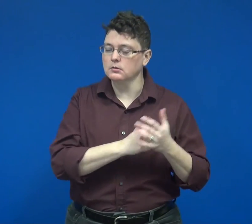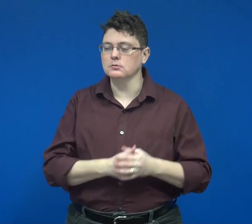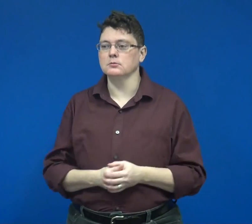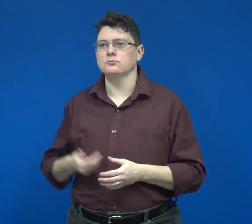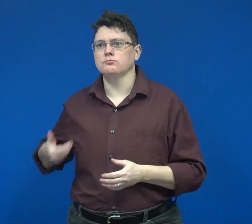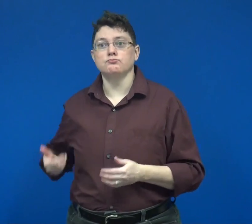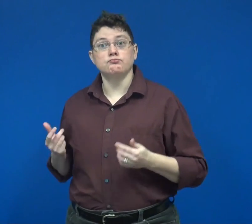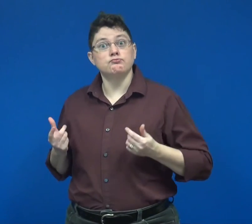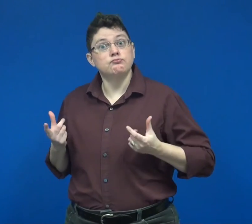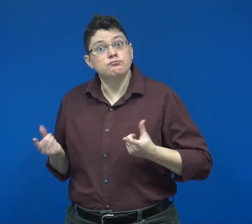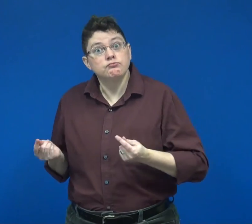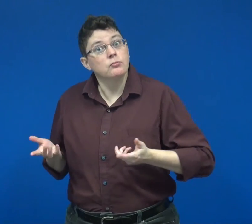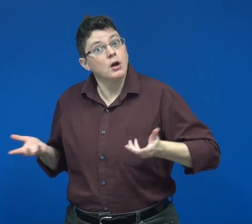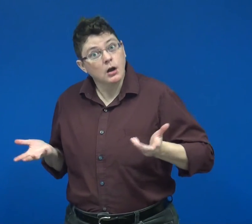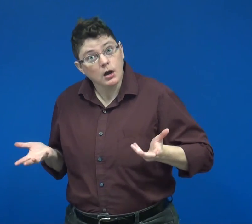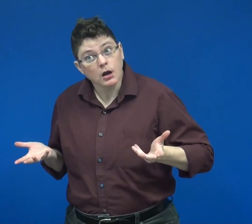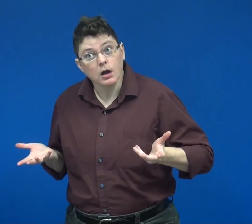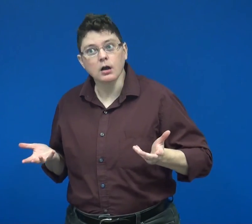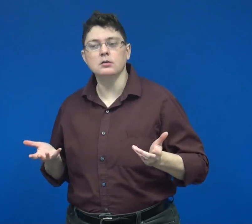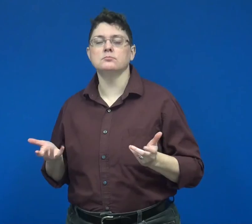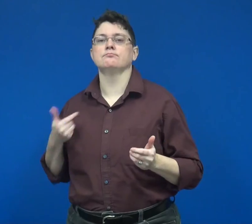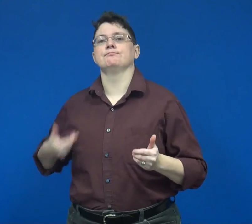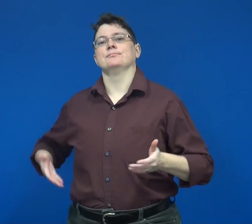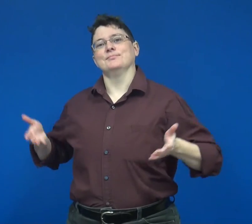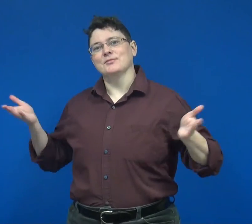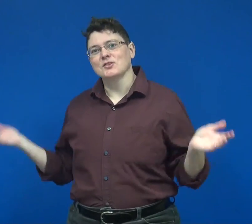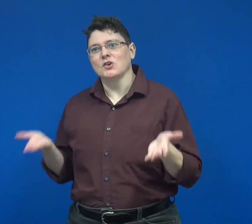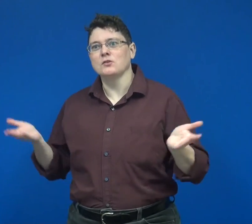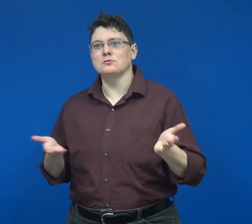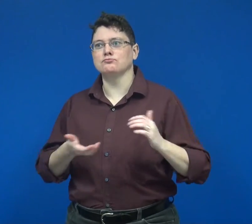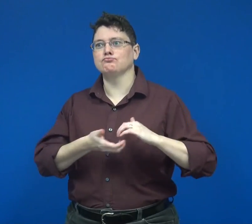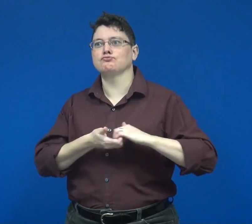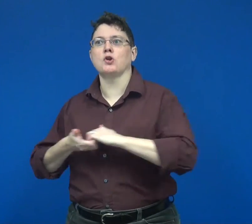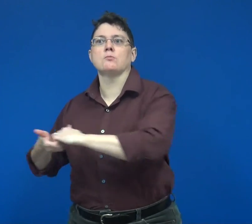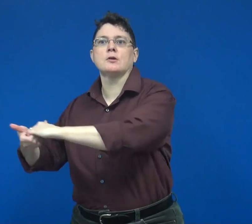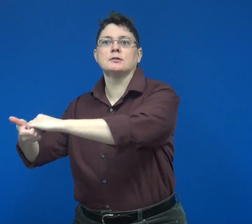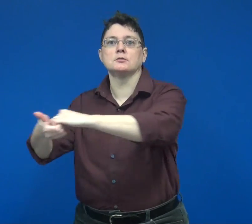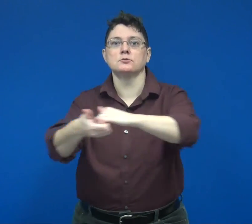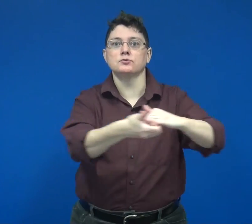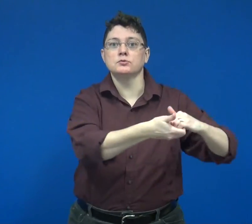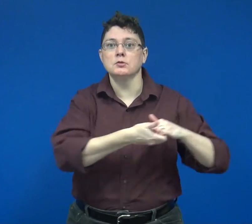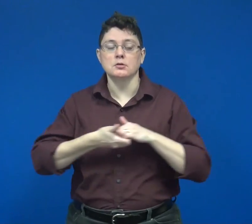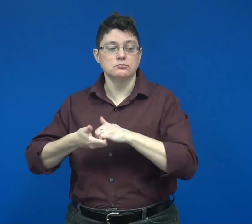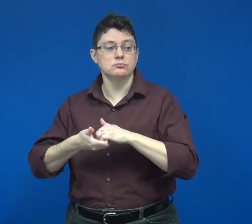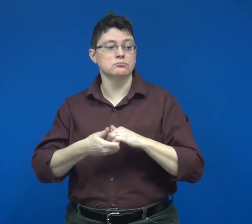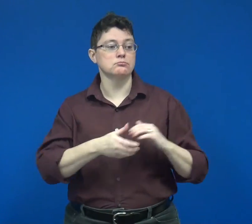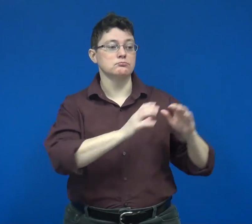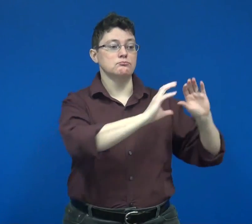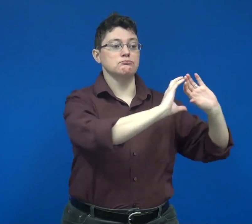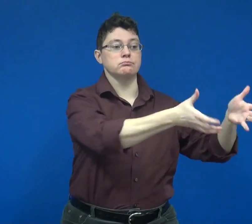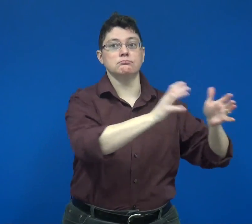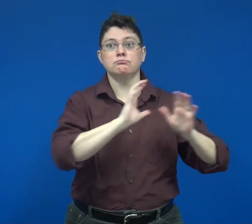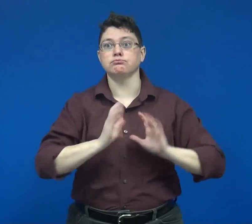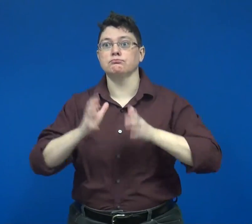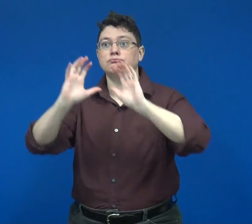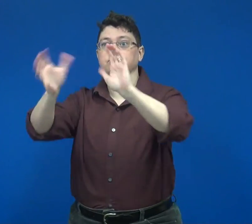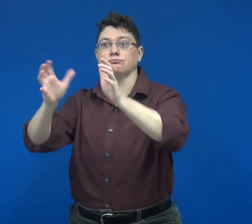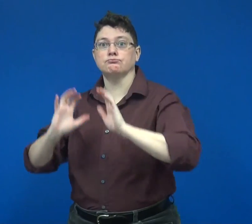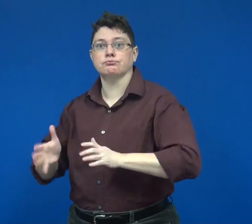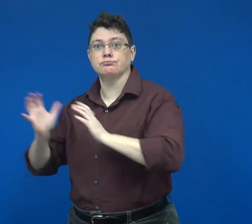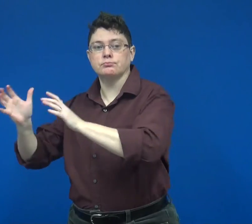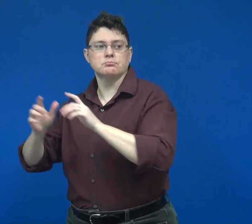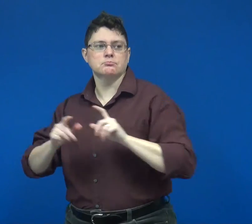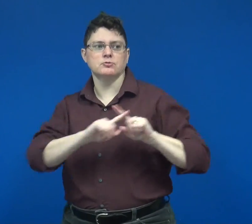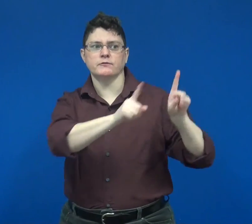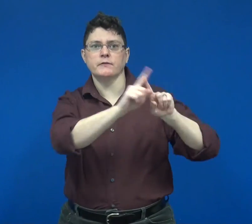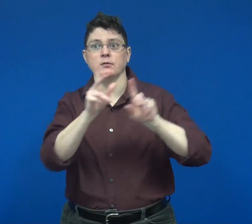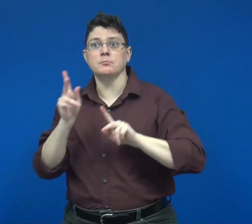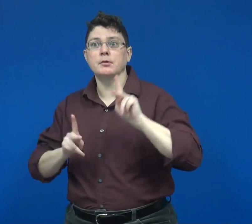I encourage collaboration across diverse groups of people across campus